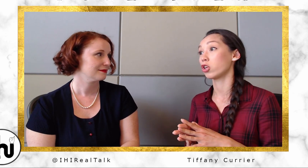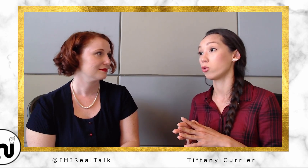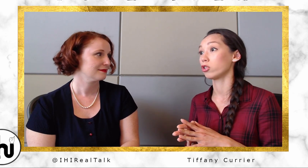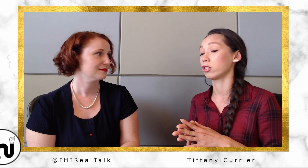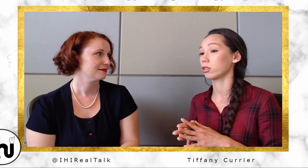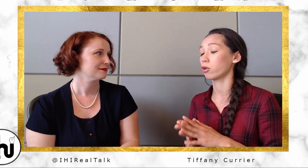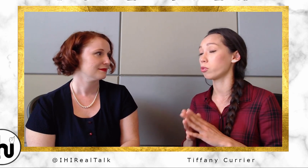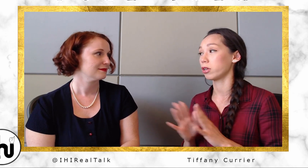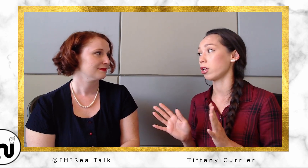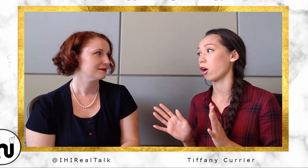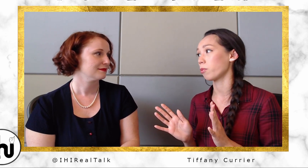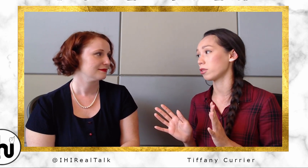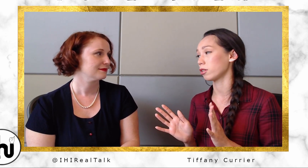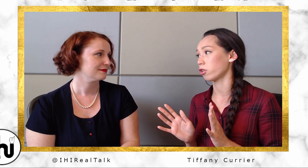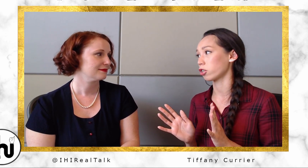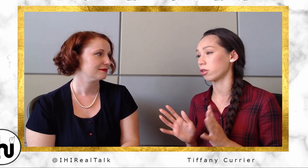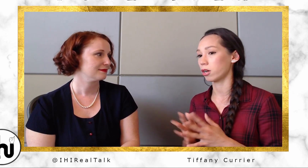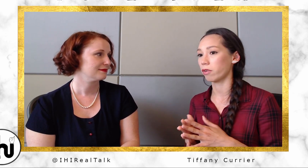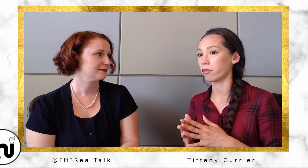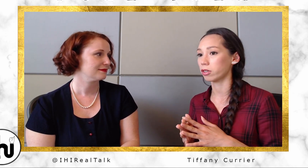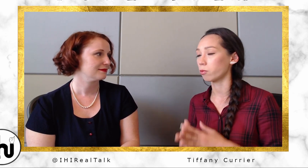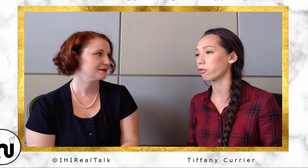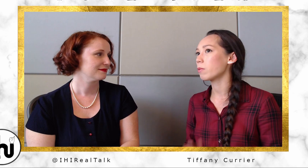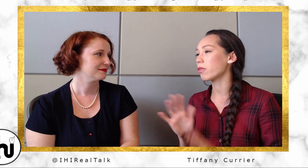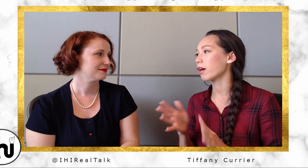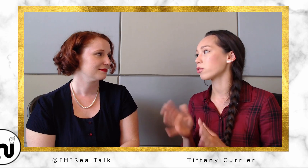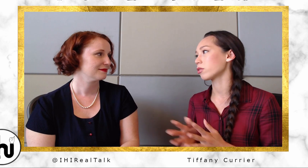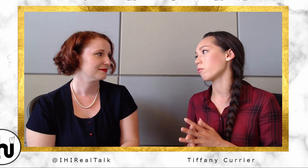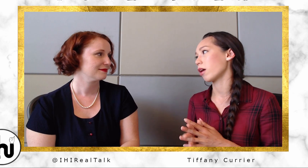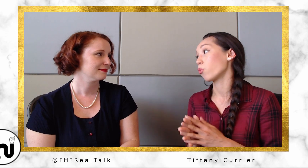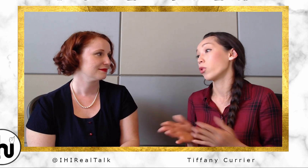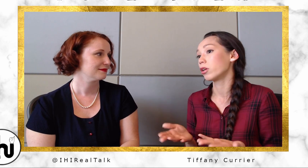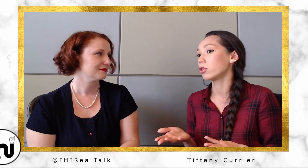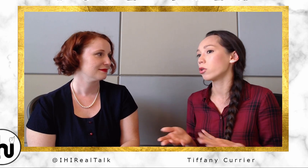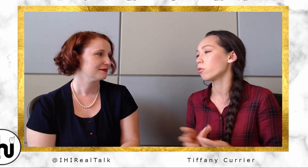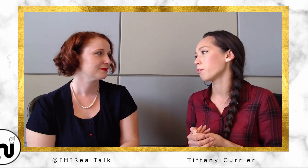completely opposite direction than I've ever done before. That's something I wouldn't do.